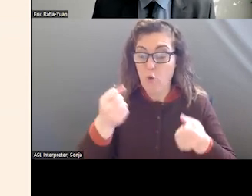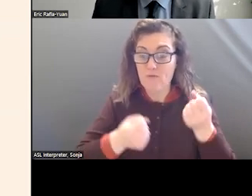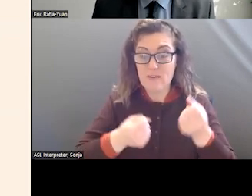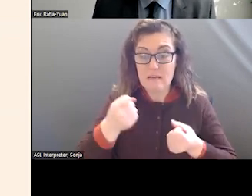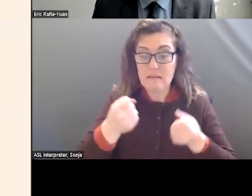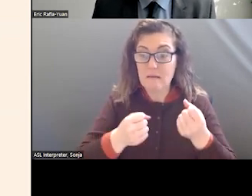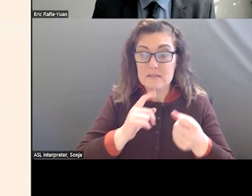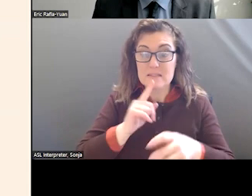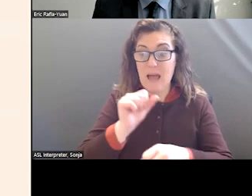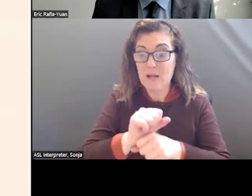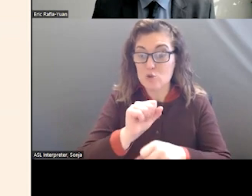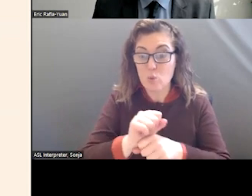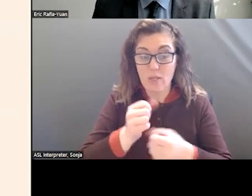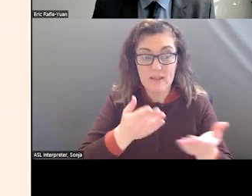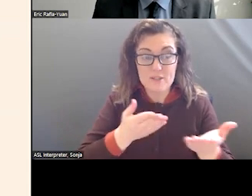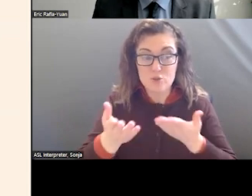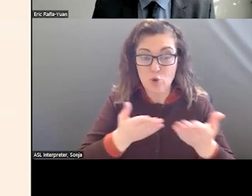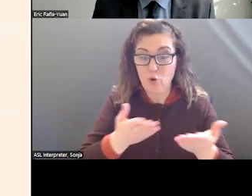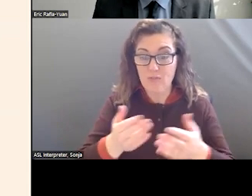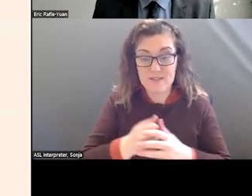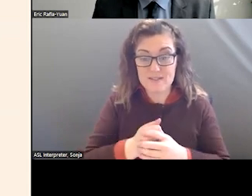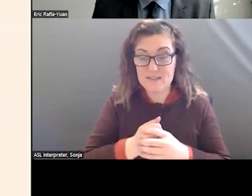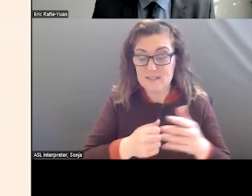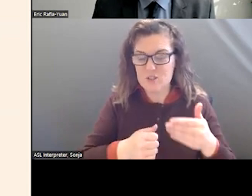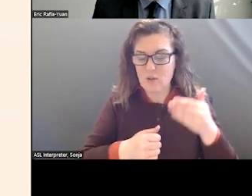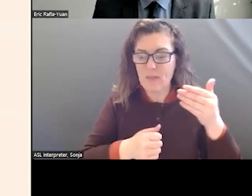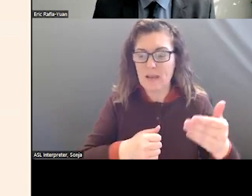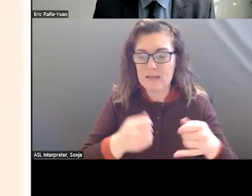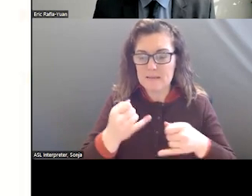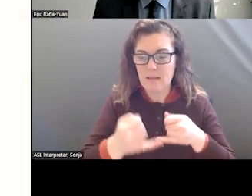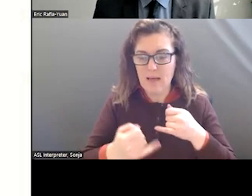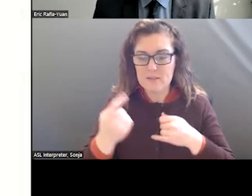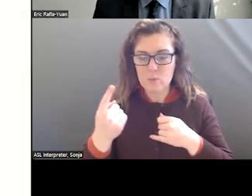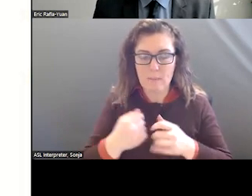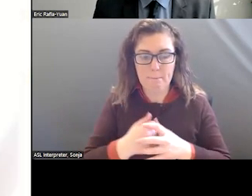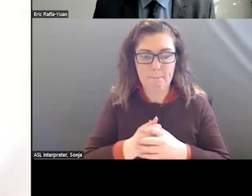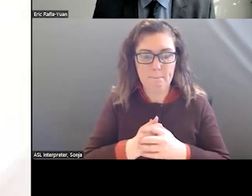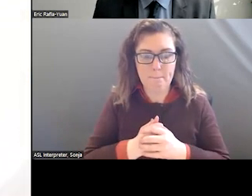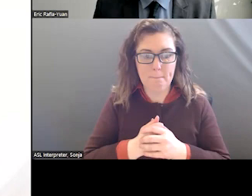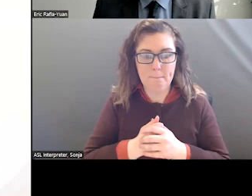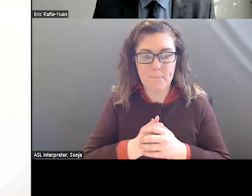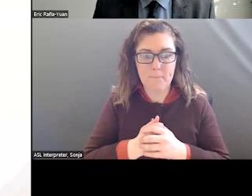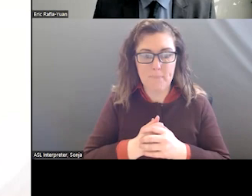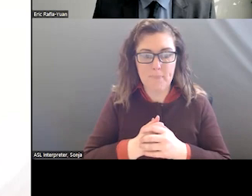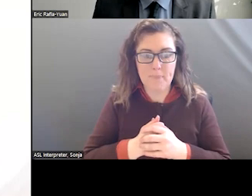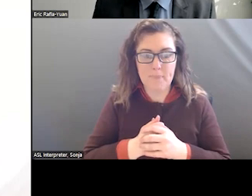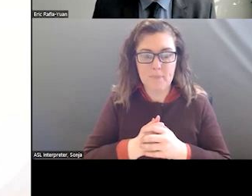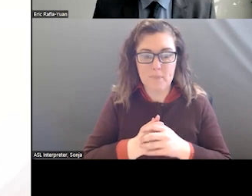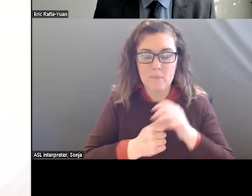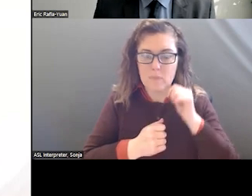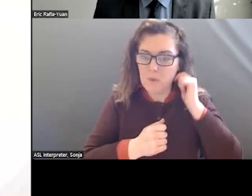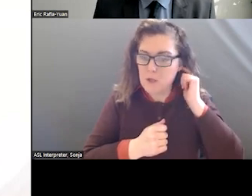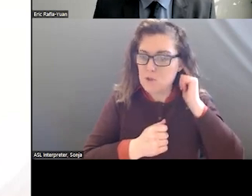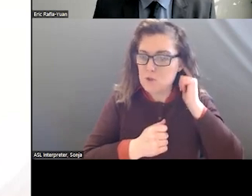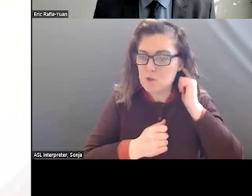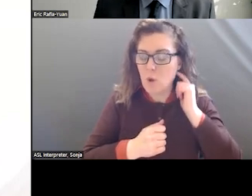AND BASICALLY WHAT THEY CONCLUDED IS THAT AMBULANCE SERVICES